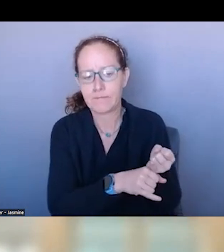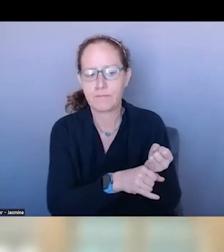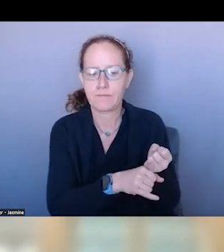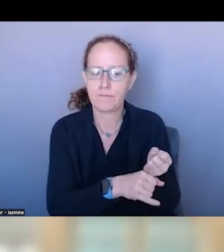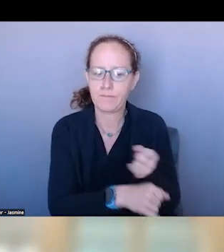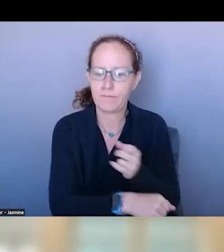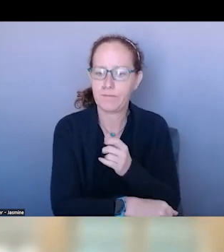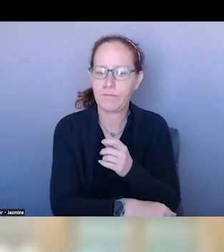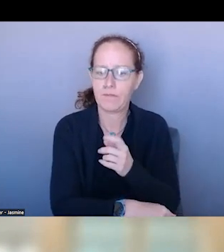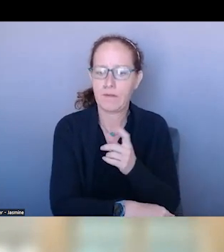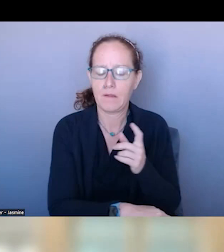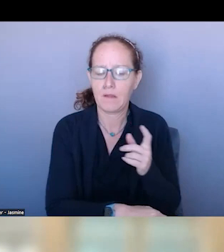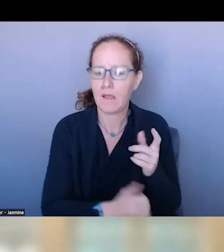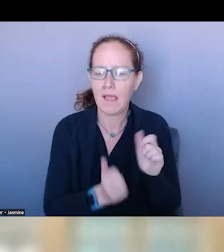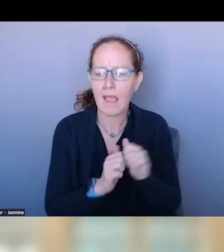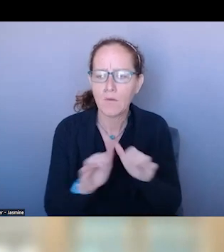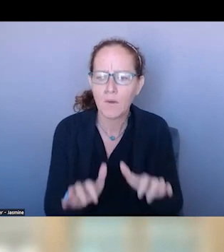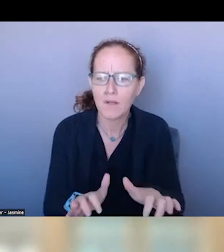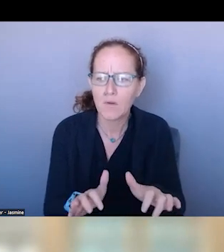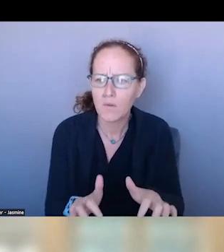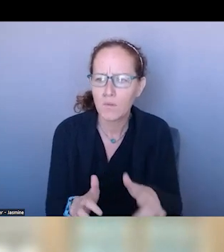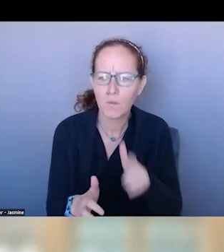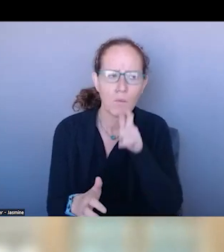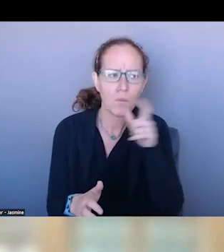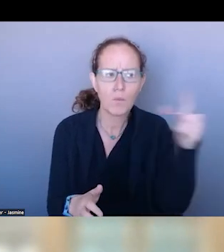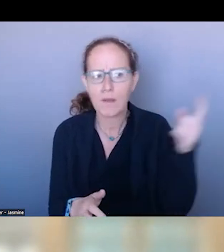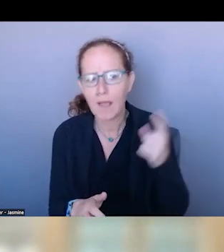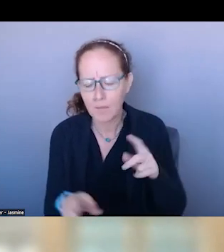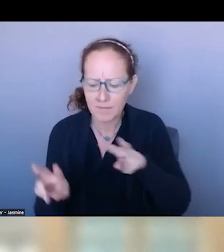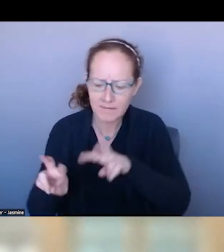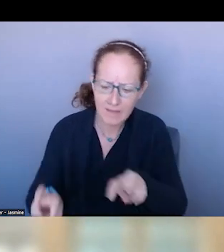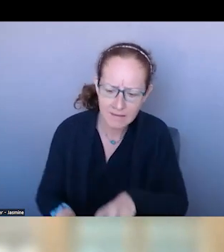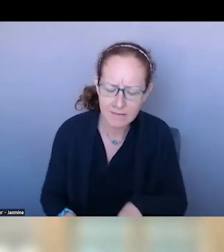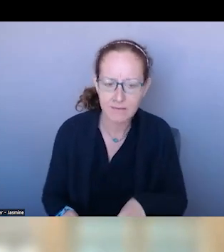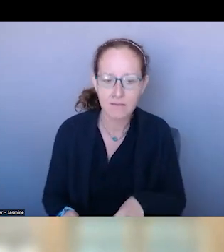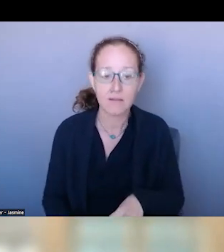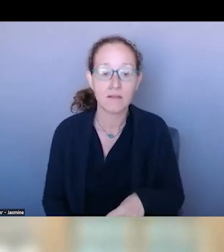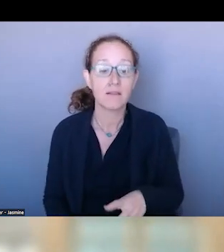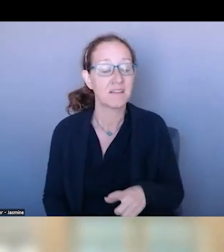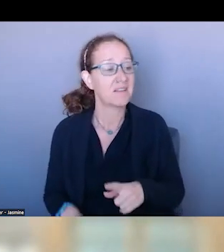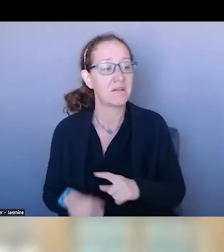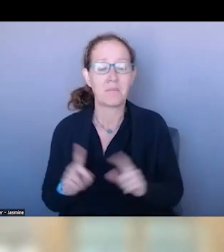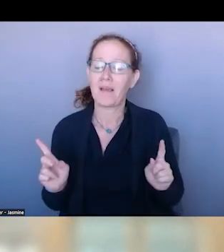BROKEN LEG AND I AM IN FORTH WORTH OR NEW YORK CITY, THE SAME PERSON